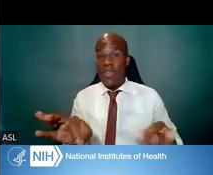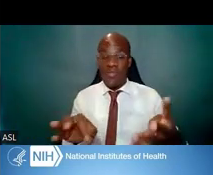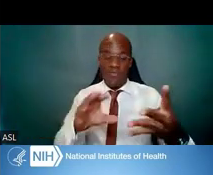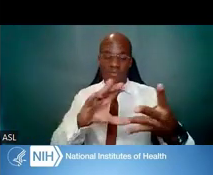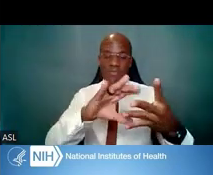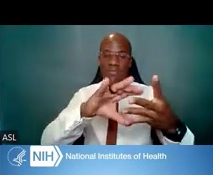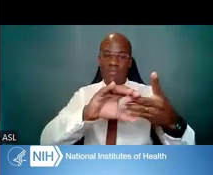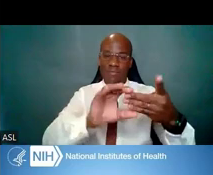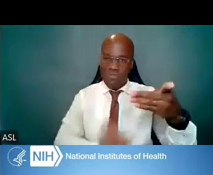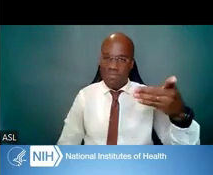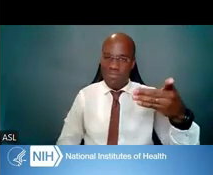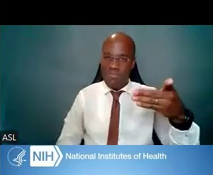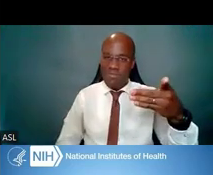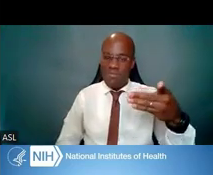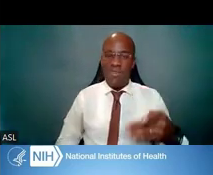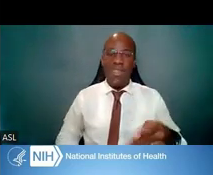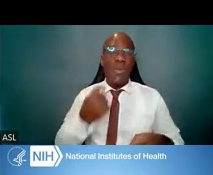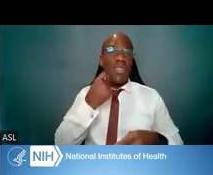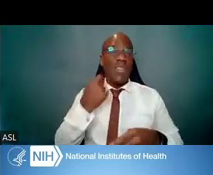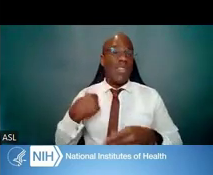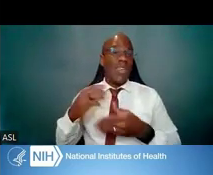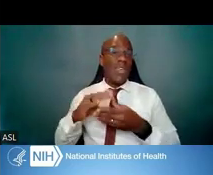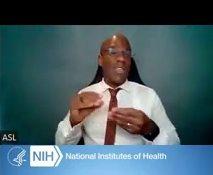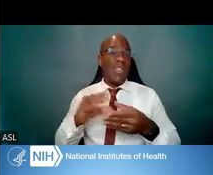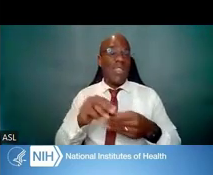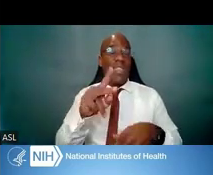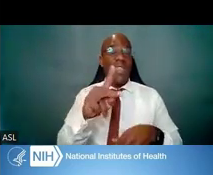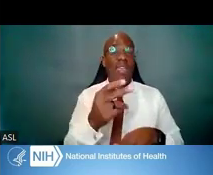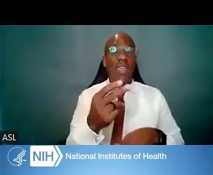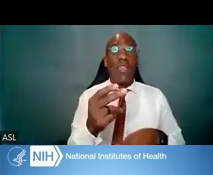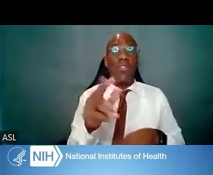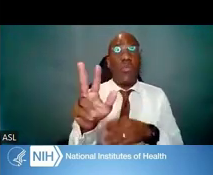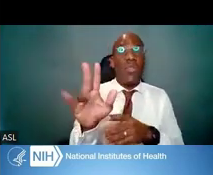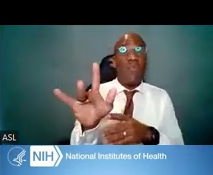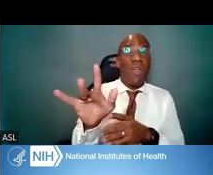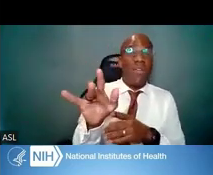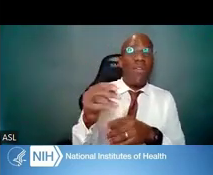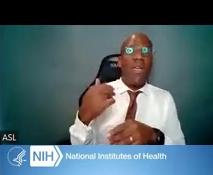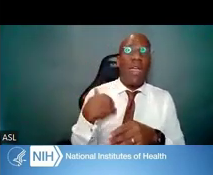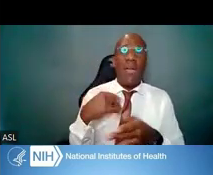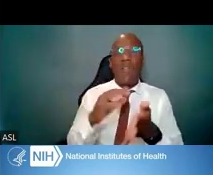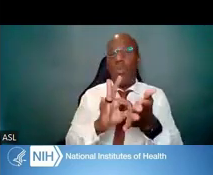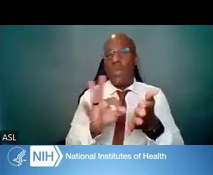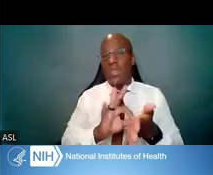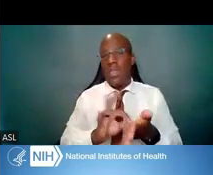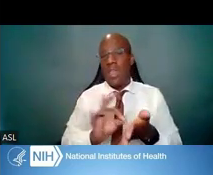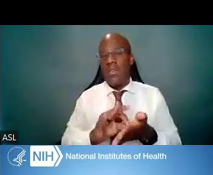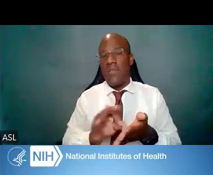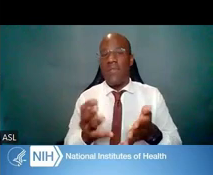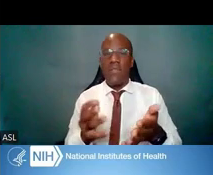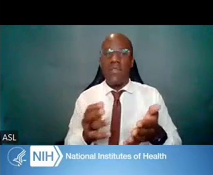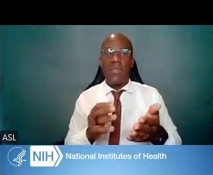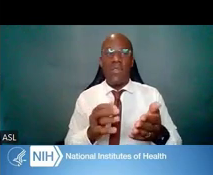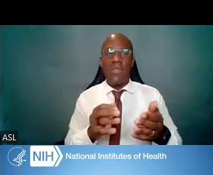As I mentioned earlier, the K25 is a quantitative mechanism. We at NIH don't support that, but other ICs do.